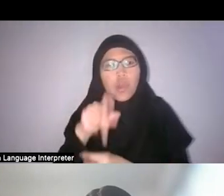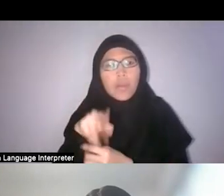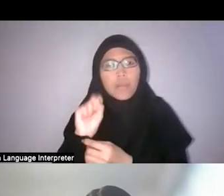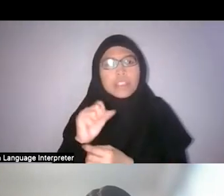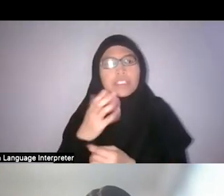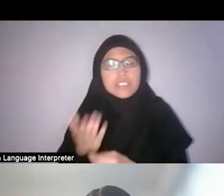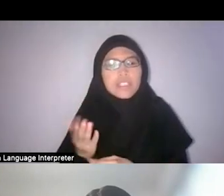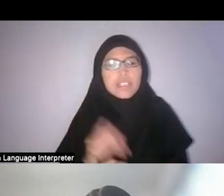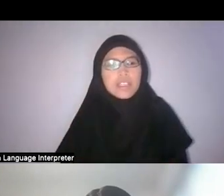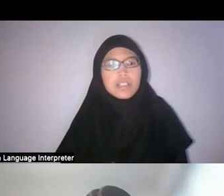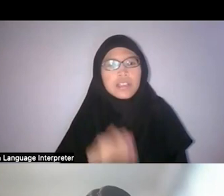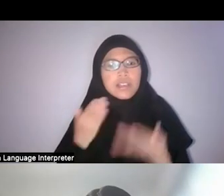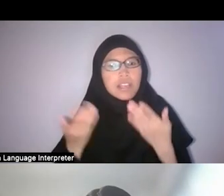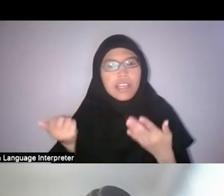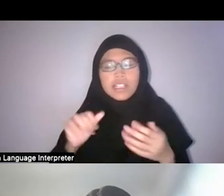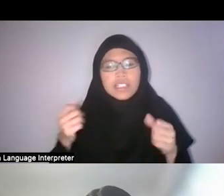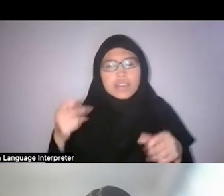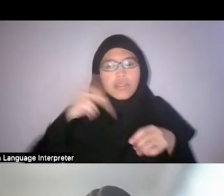Any that might be potentially useful or insightful?